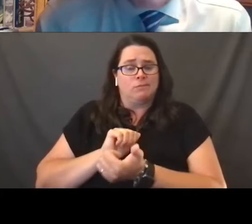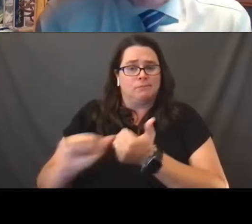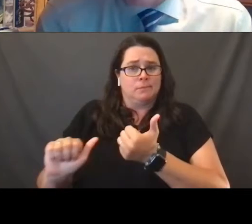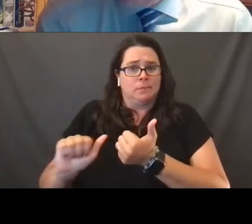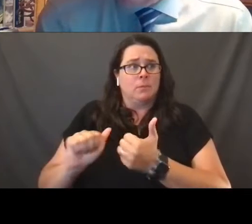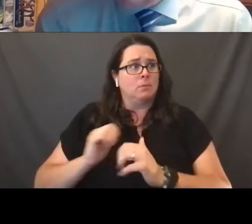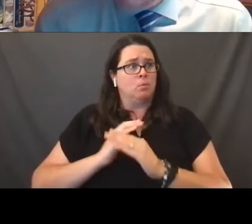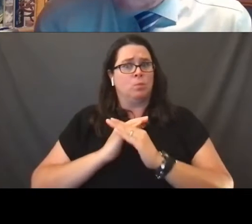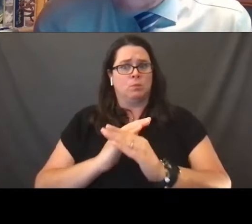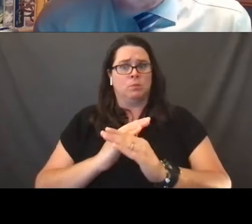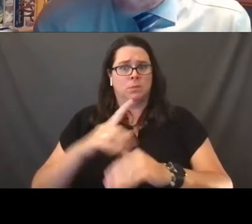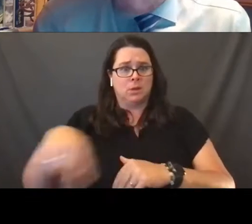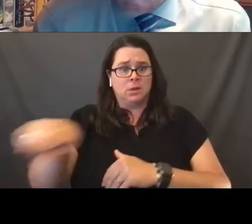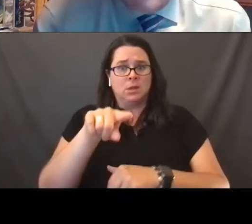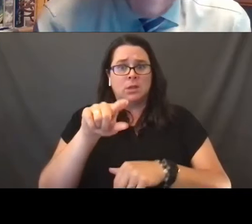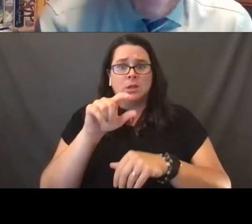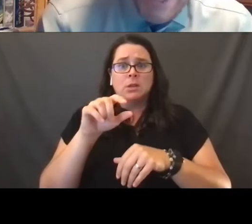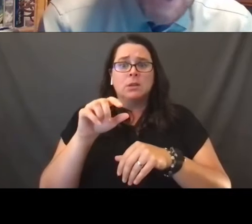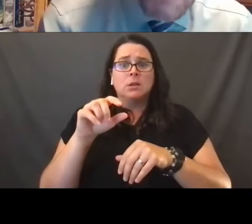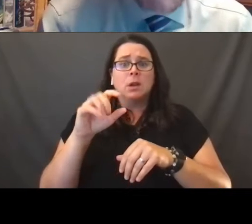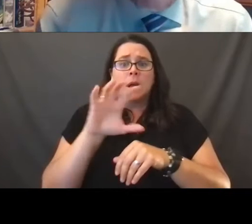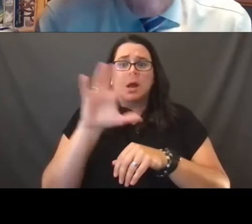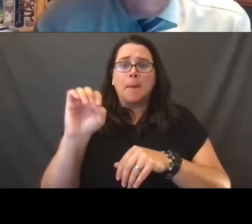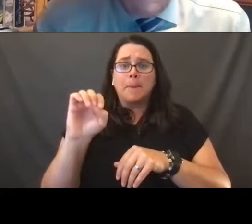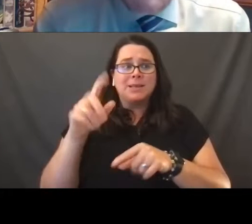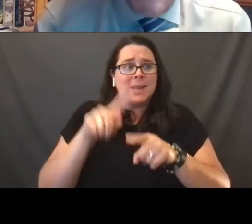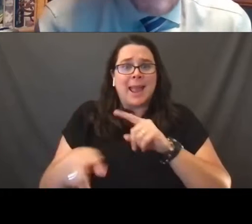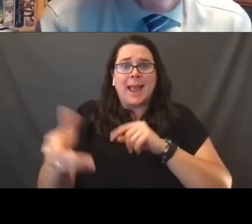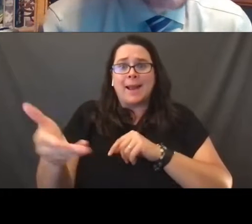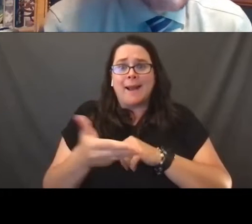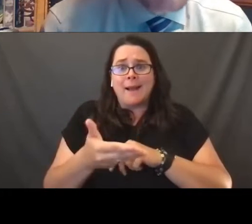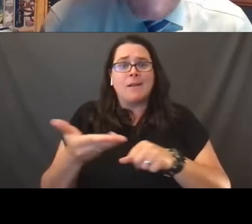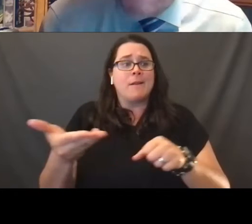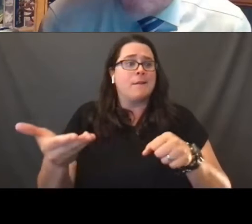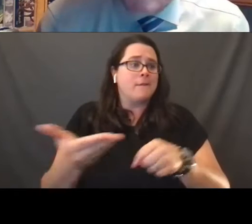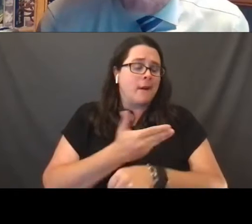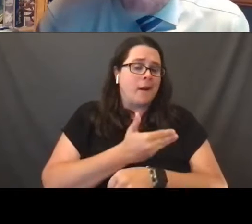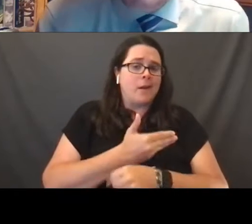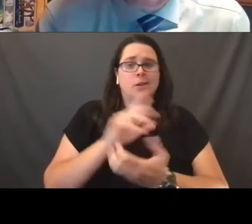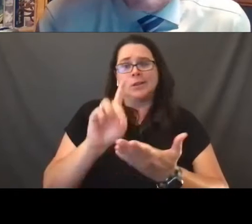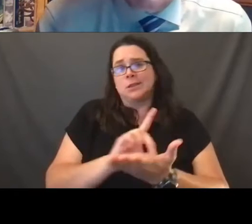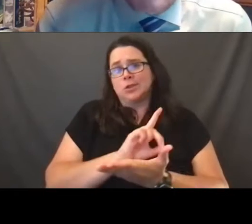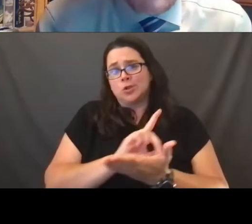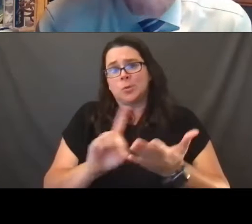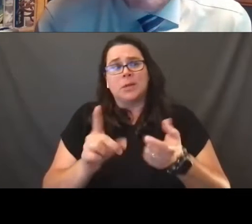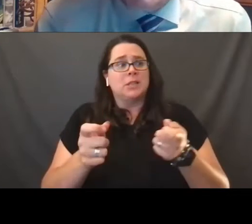in the terms and conditions of employment, hiring, firing, managing employees generally,